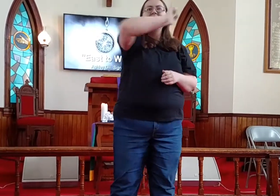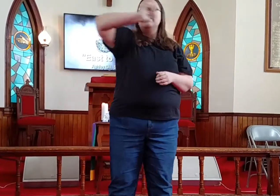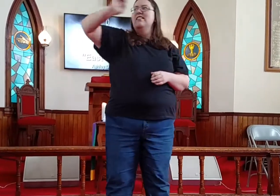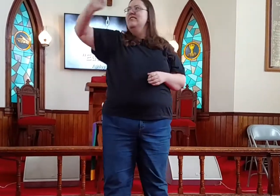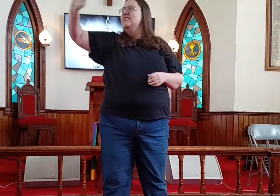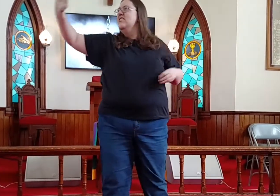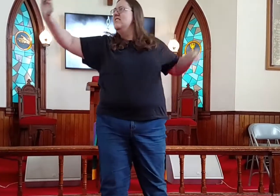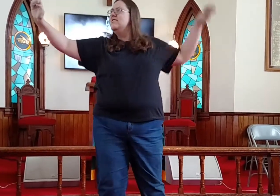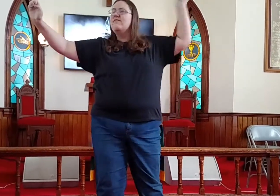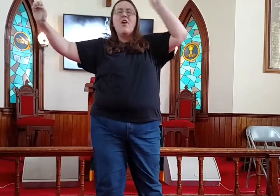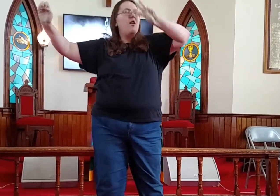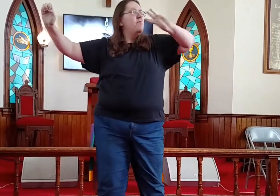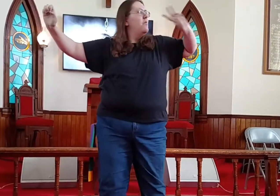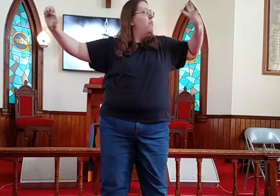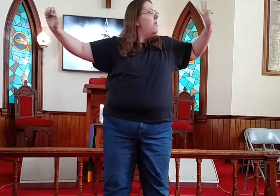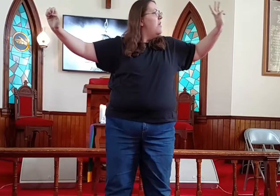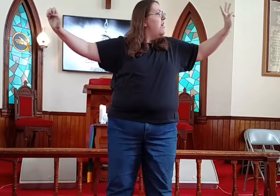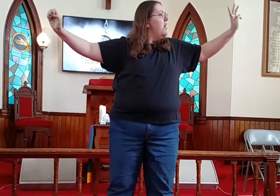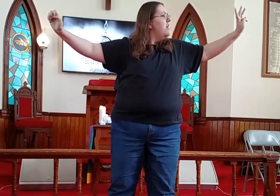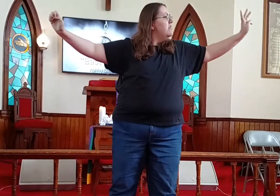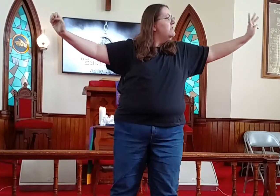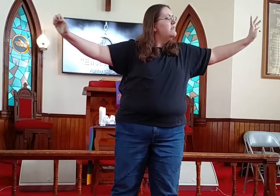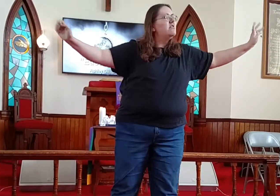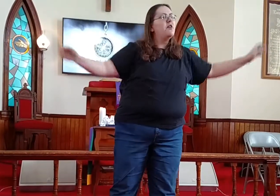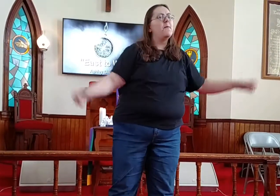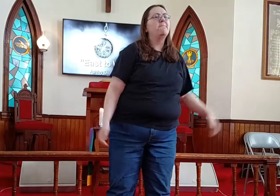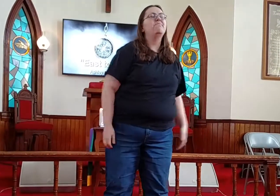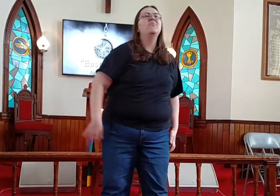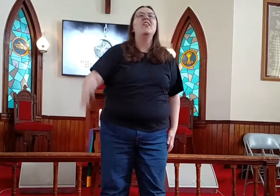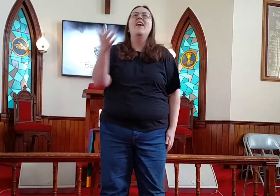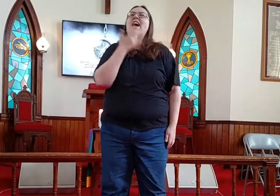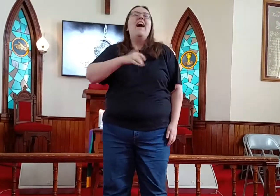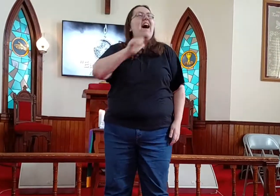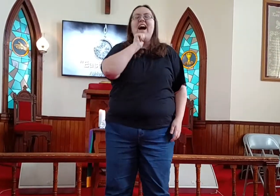The east is from the west